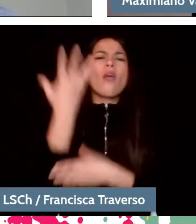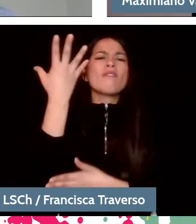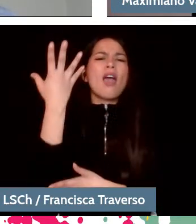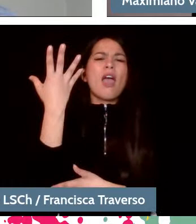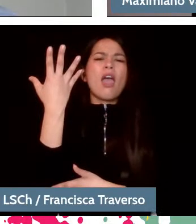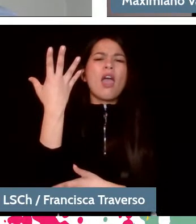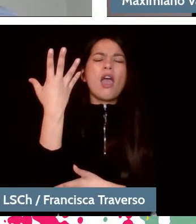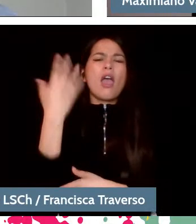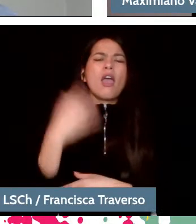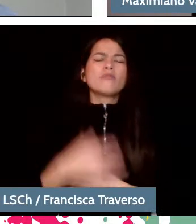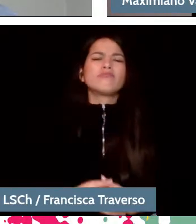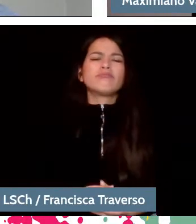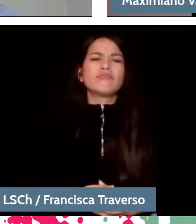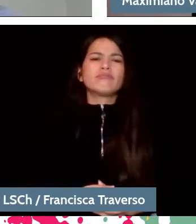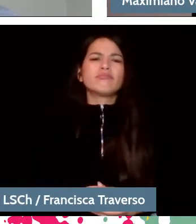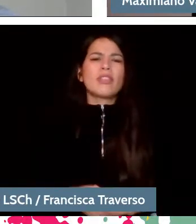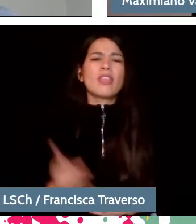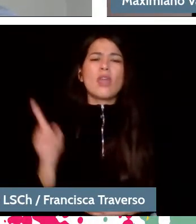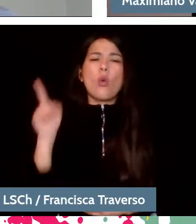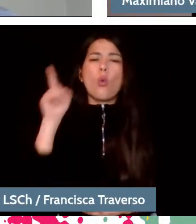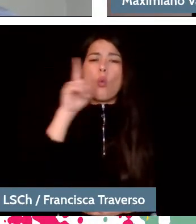From the last let's say, 3-4 decades